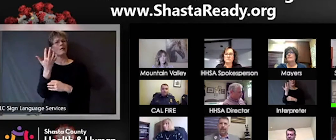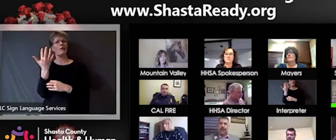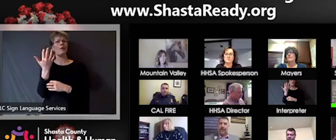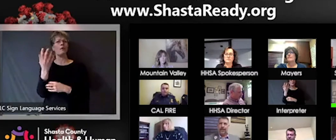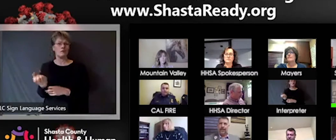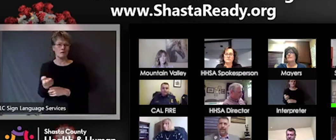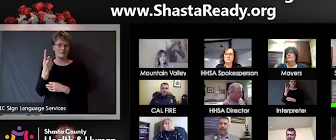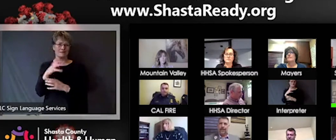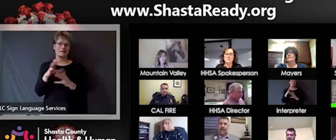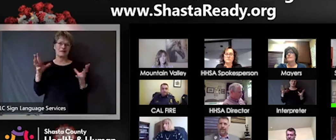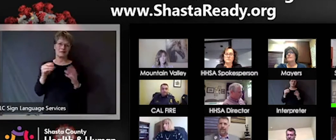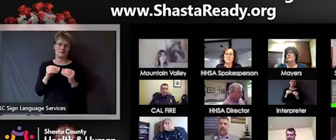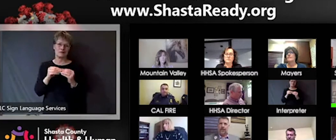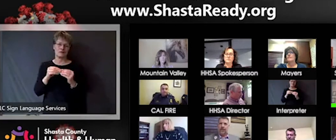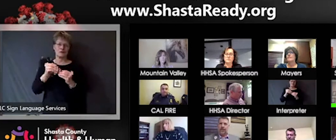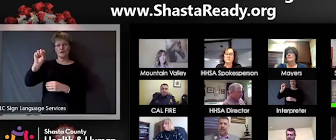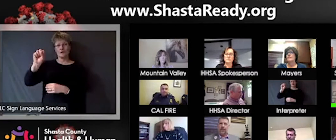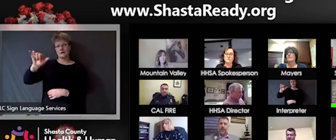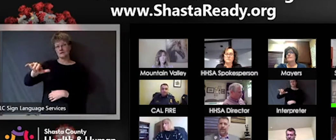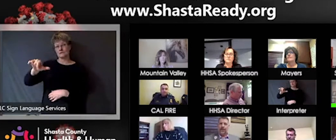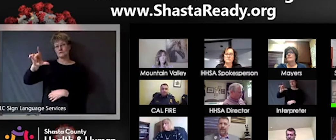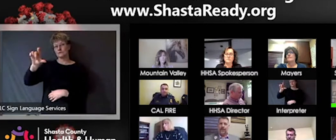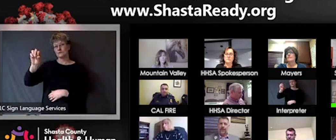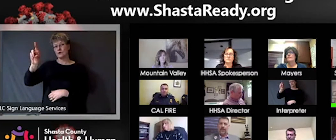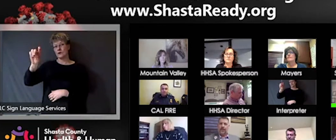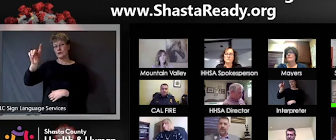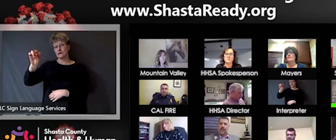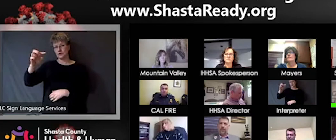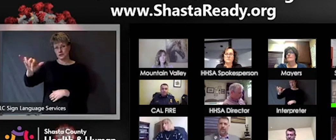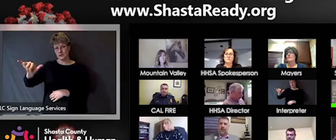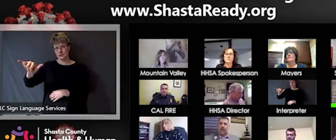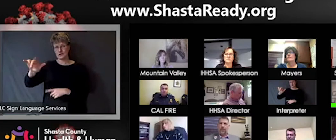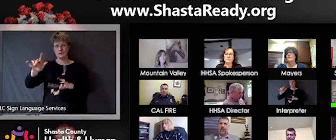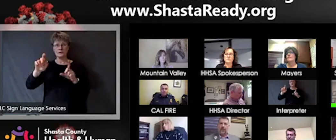available I think some of those individuals will be able to do